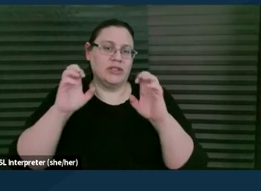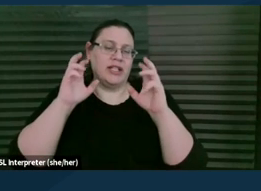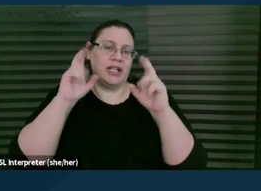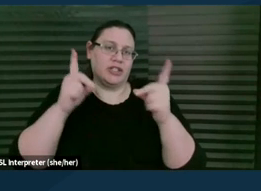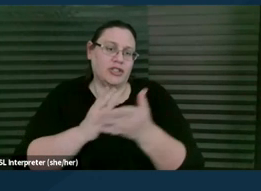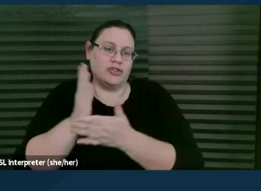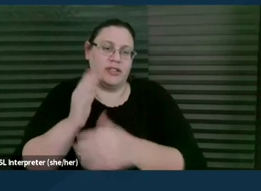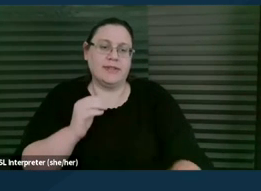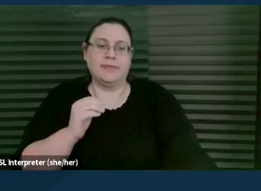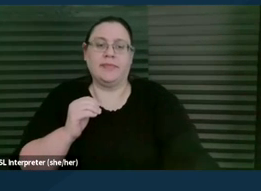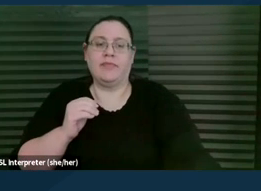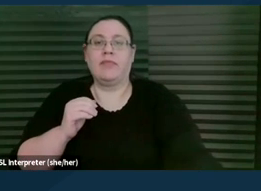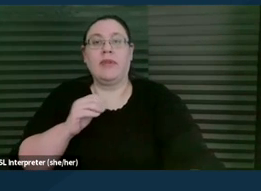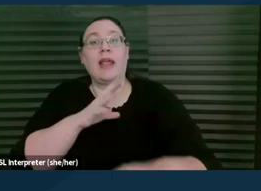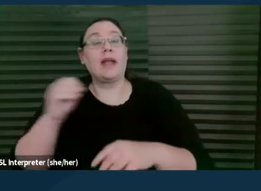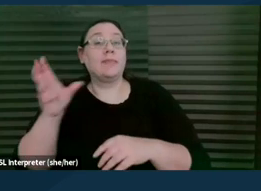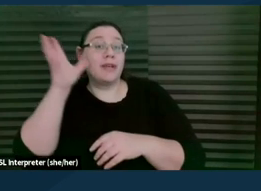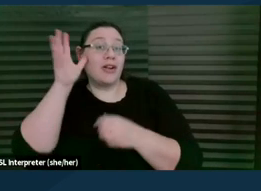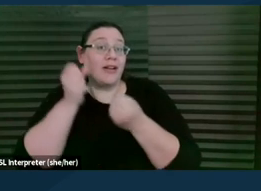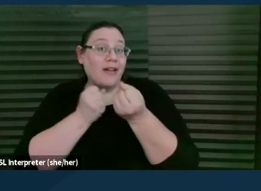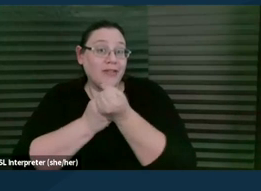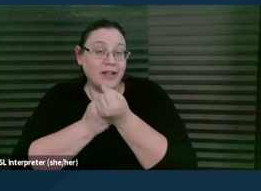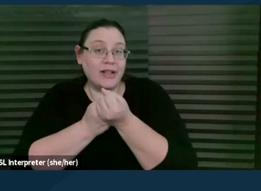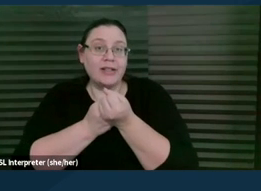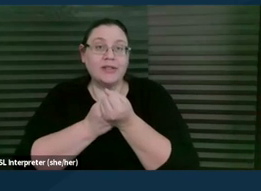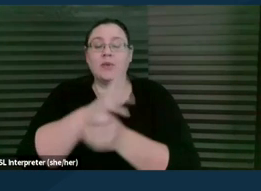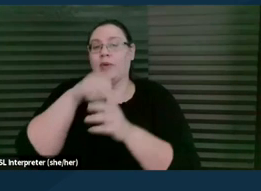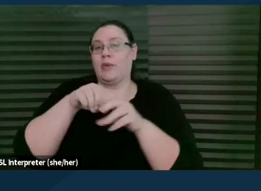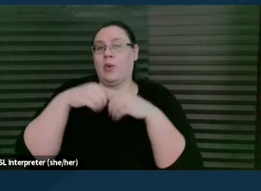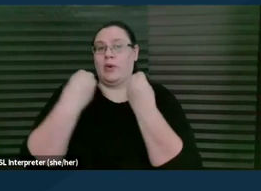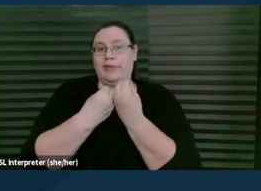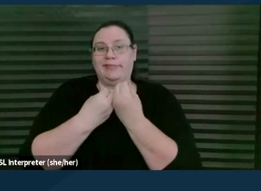And parent advocates in the organization who are not licensed attorneys